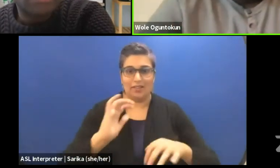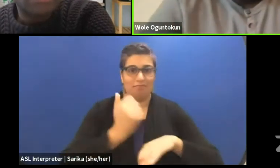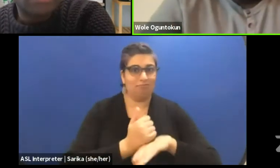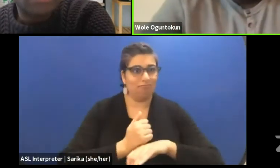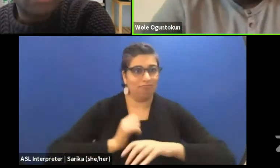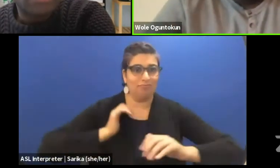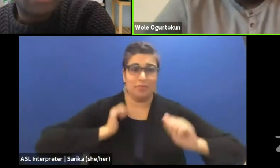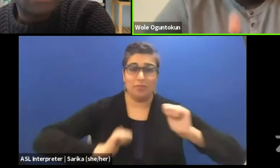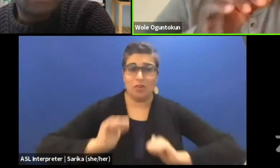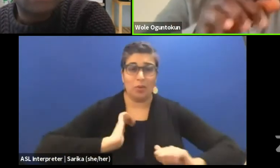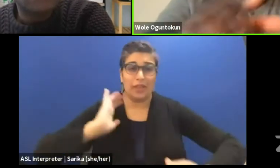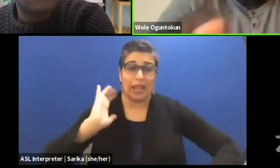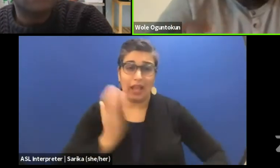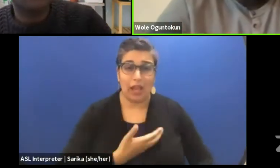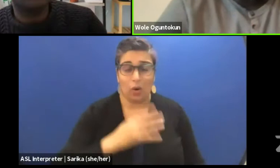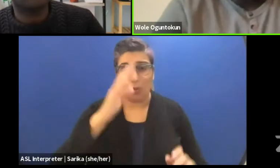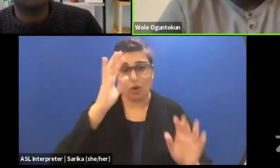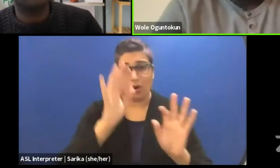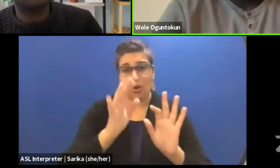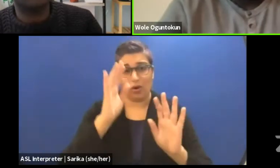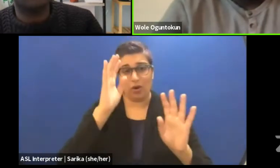When we did that play, "Mad Men and Specialist,"